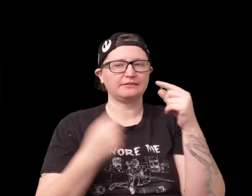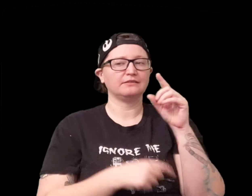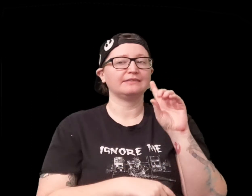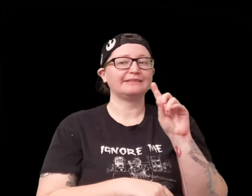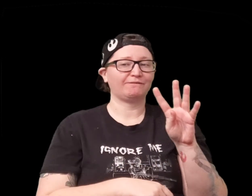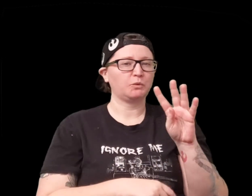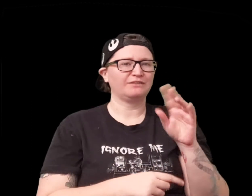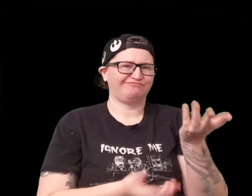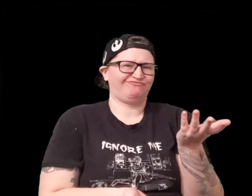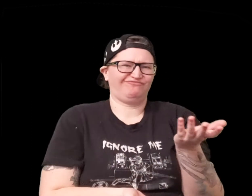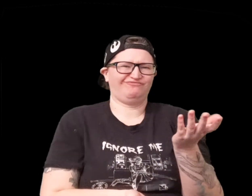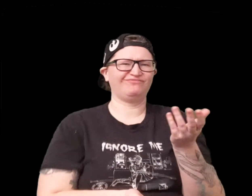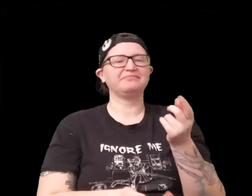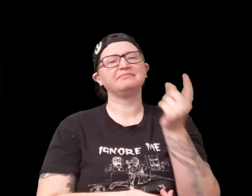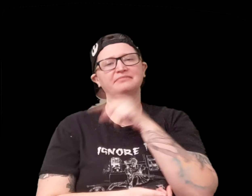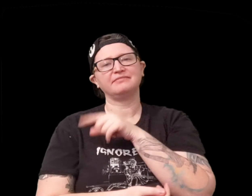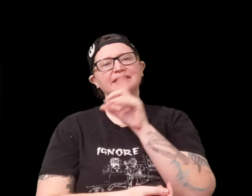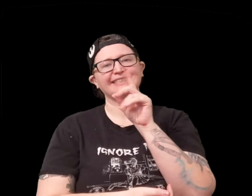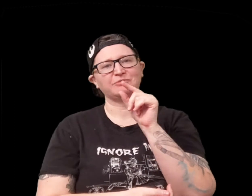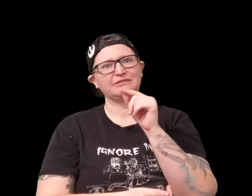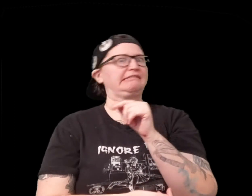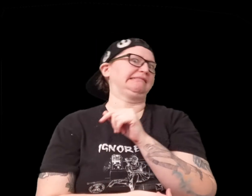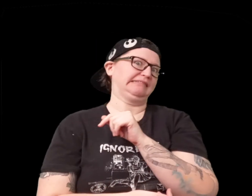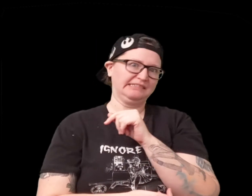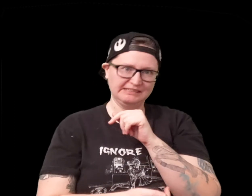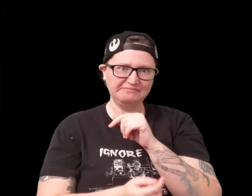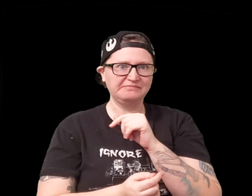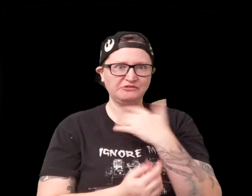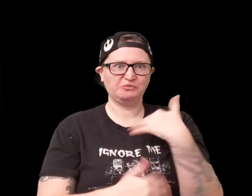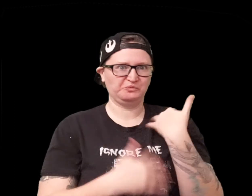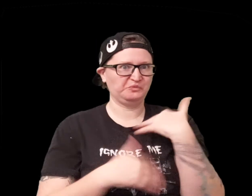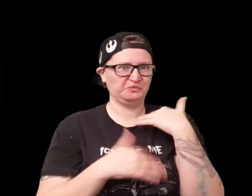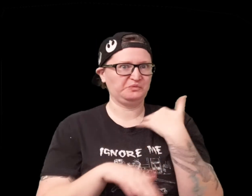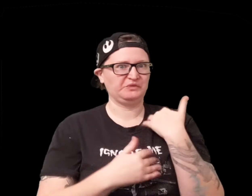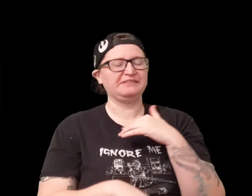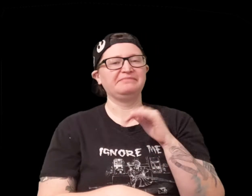because it should be the opposite of a d4 meaning you're nothing and a d20 is whoa you're you know